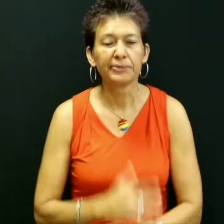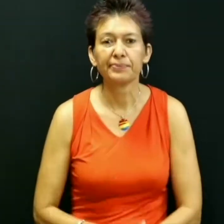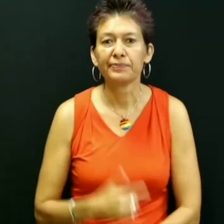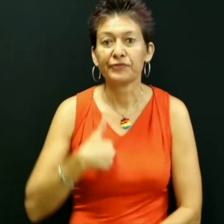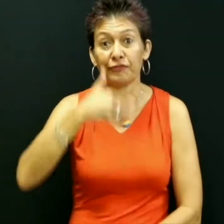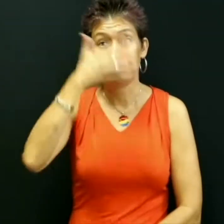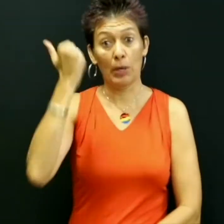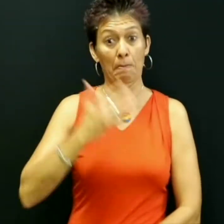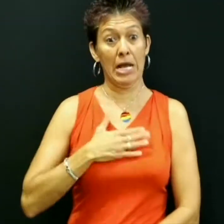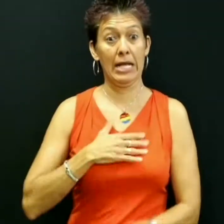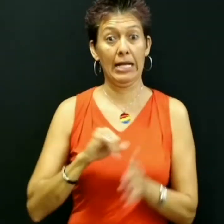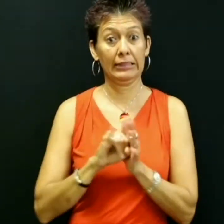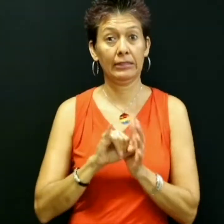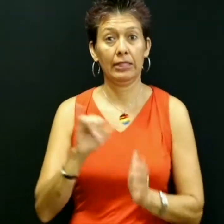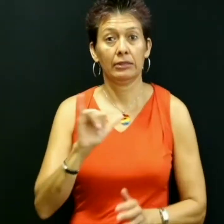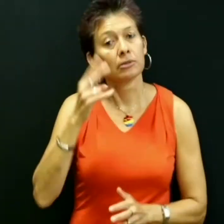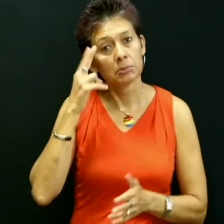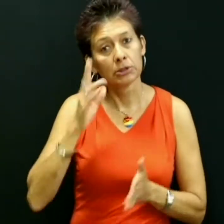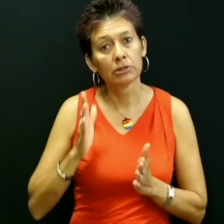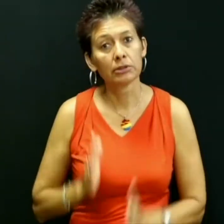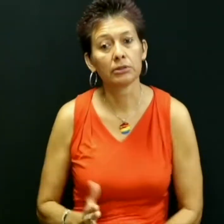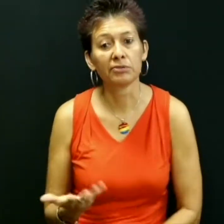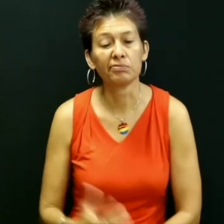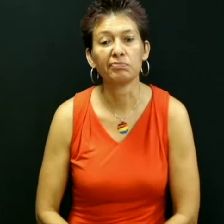Unfortunately, I forgot about my identity as a Mexican.